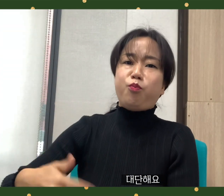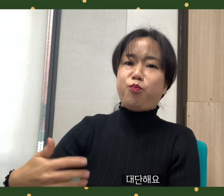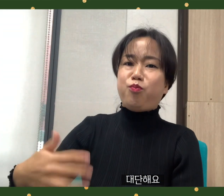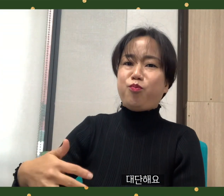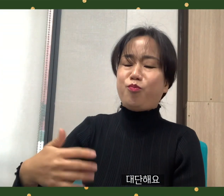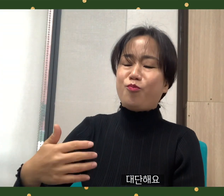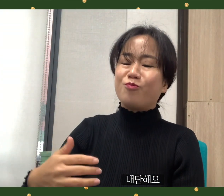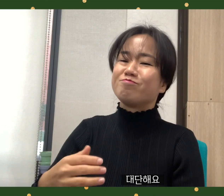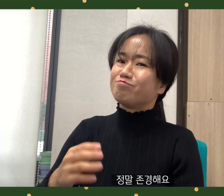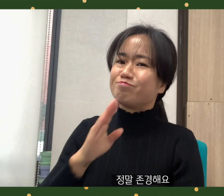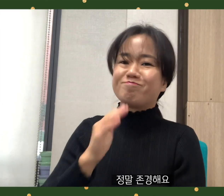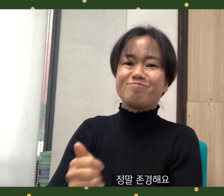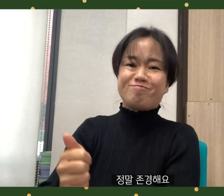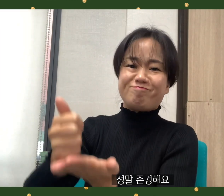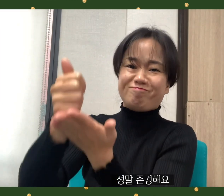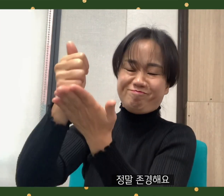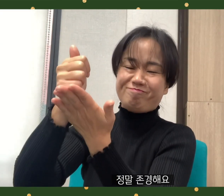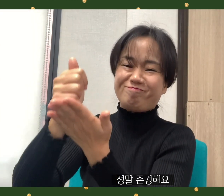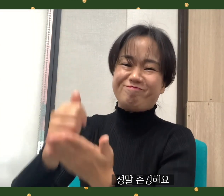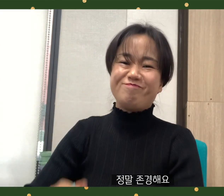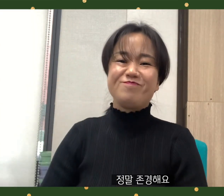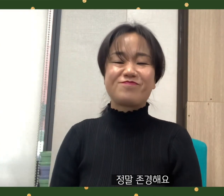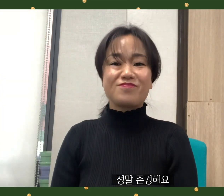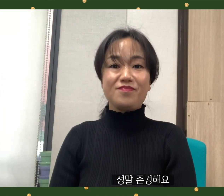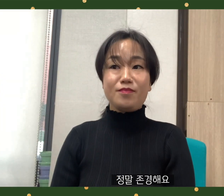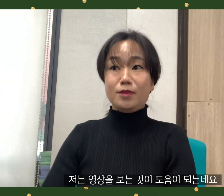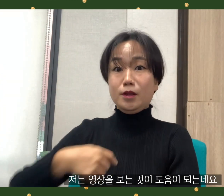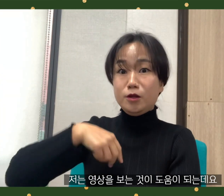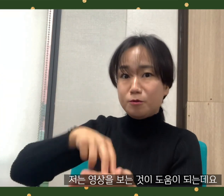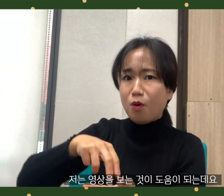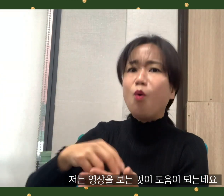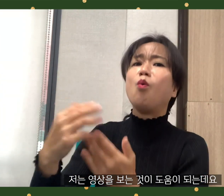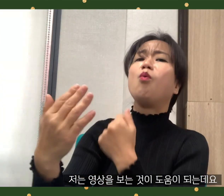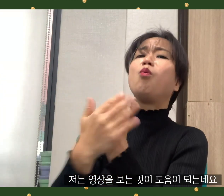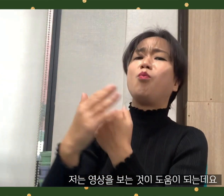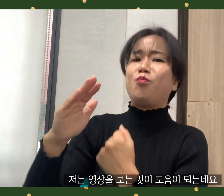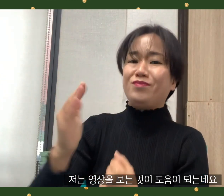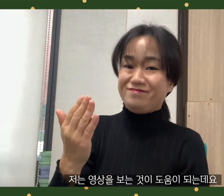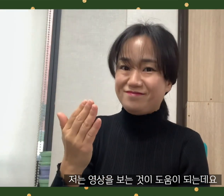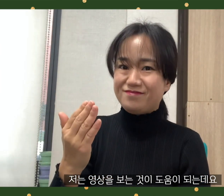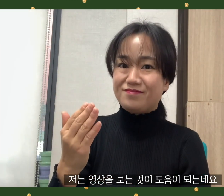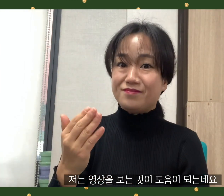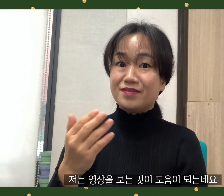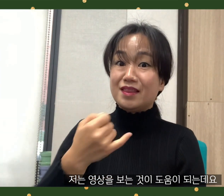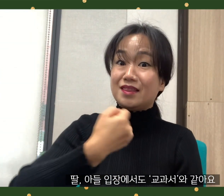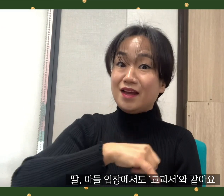I really respect you. I find it helpful to watch the video.